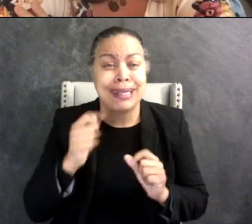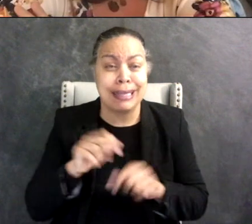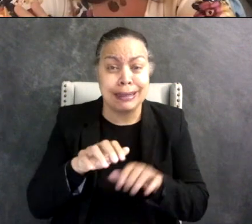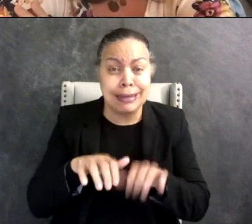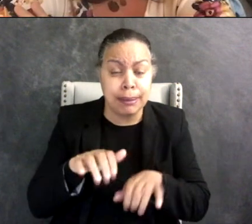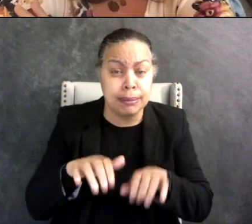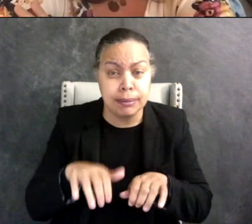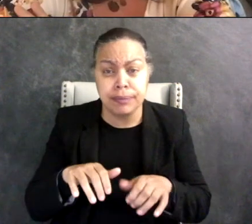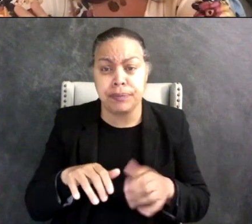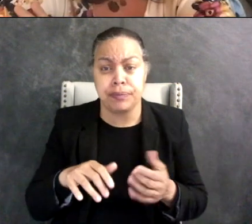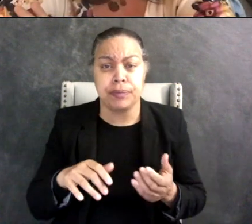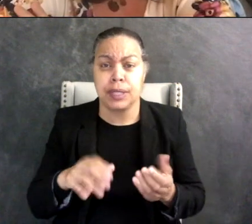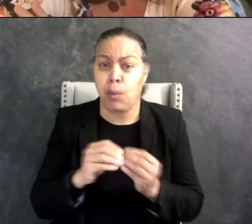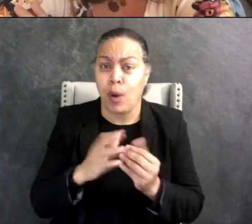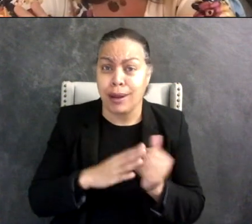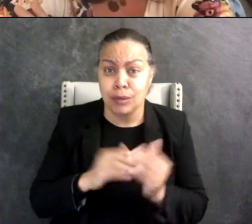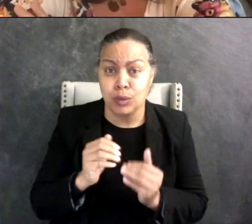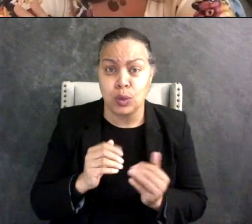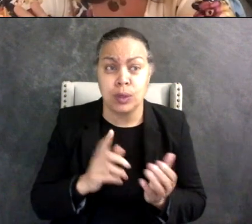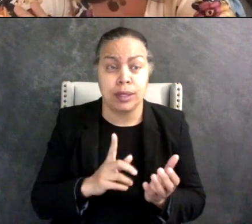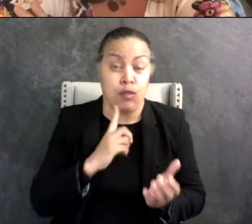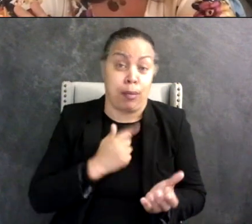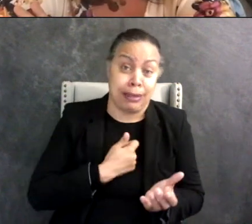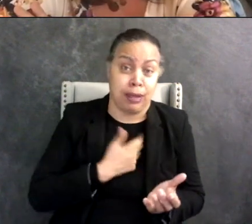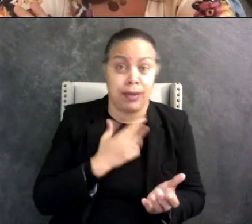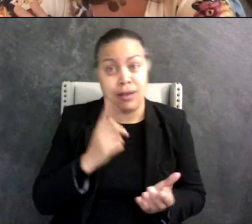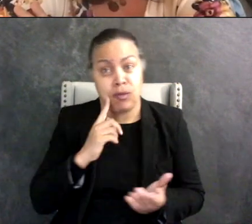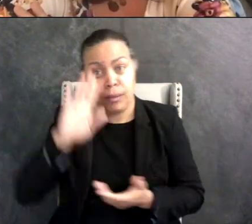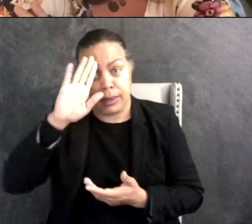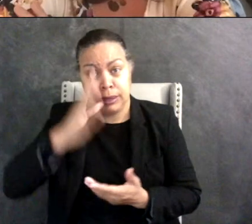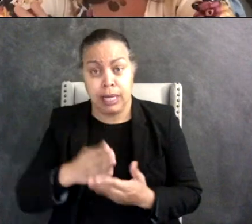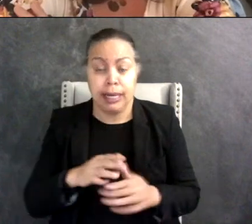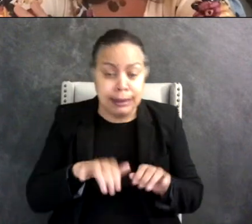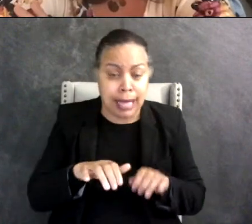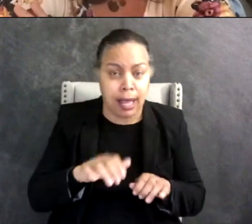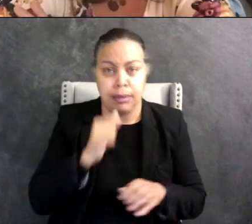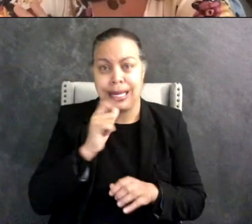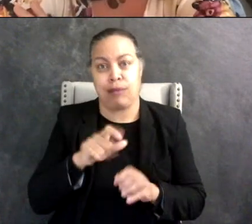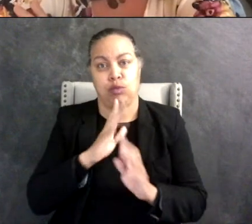it can be more comfortable for myself and for him to type instead of speaking and